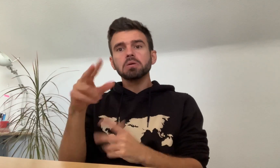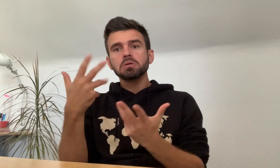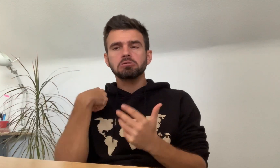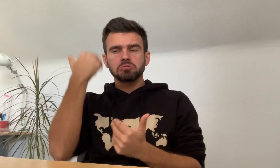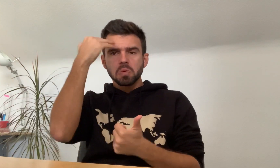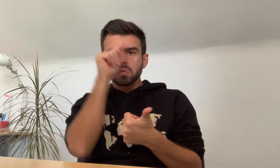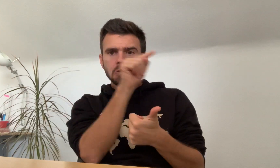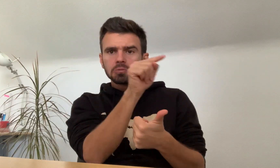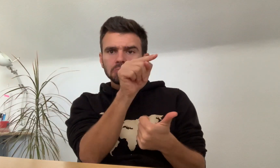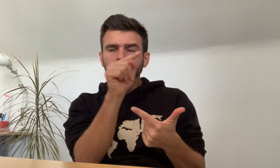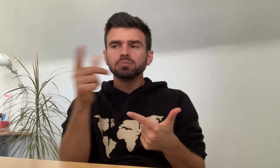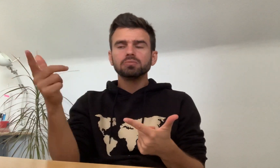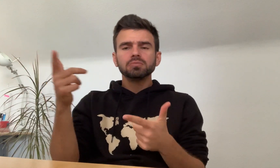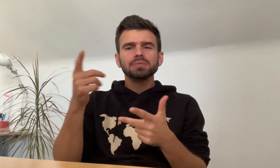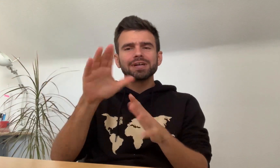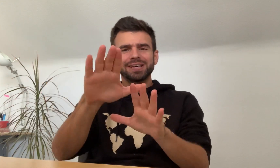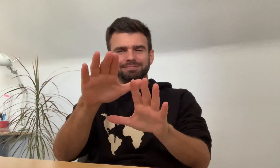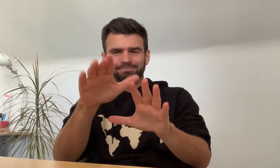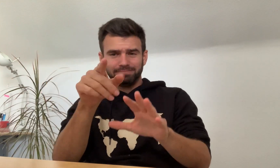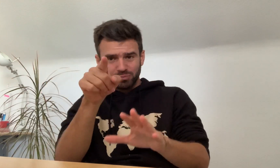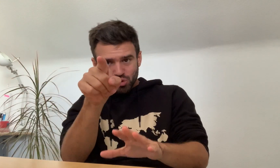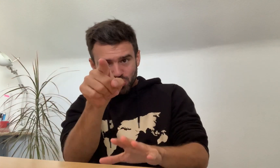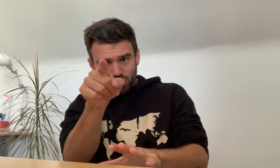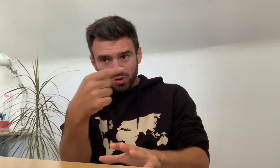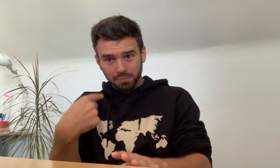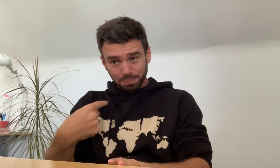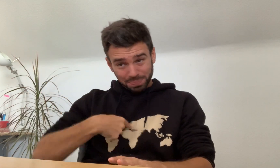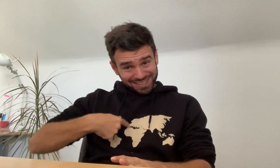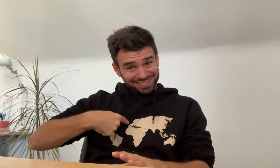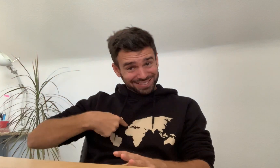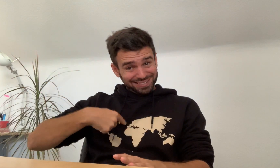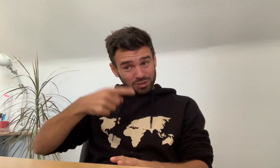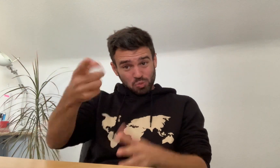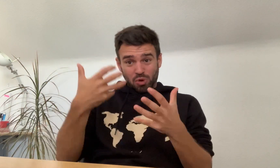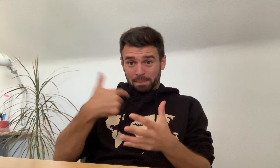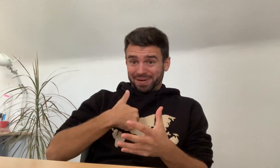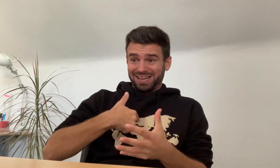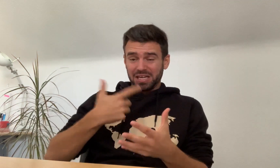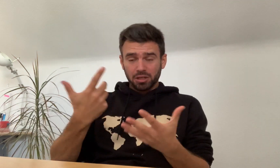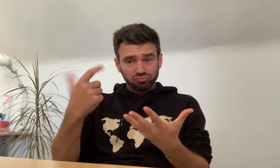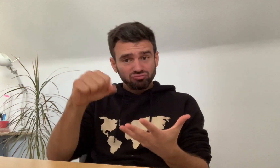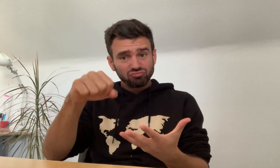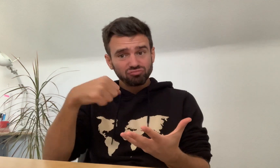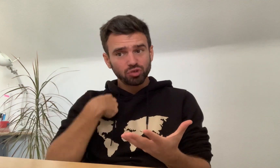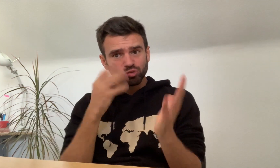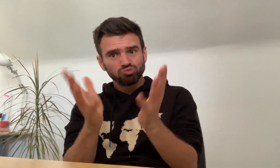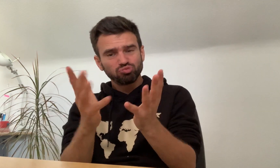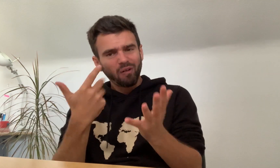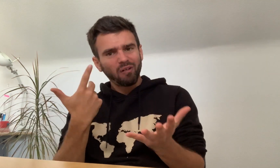I knew of some people, but he told me he wanted me. Me?